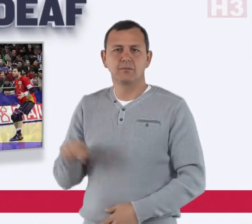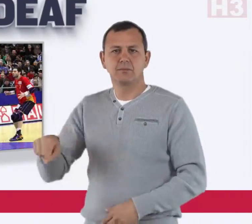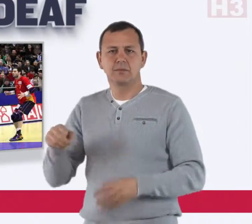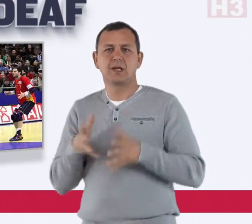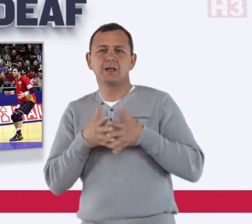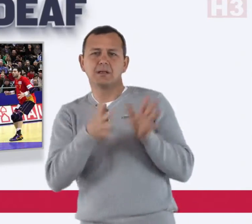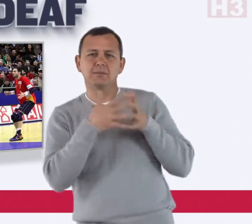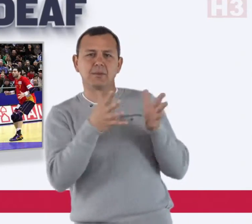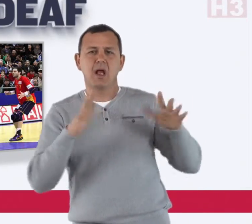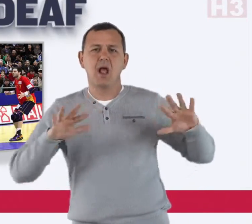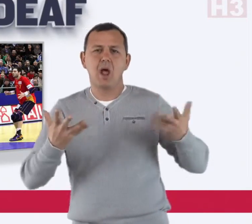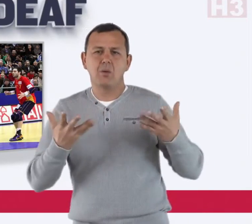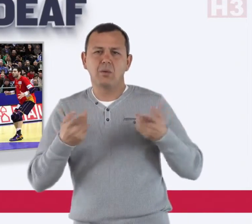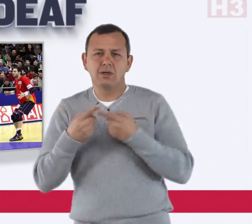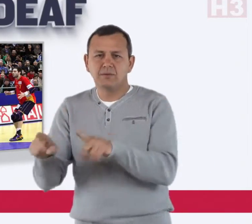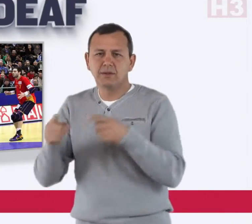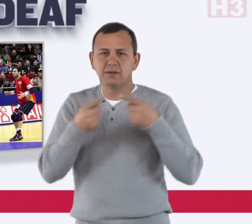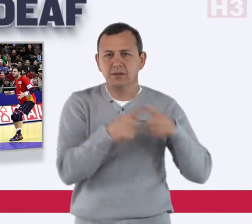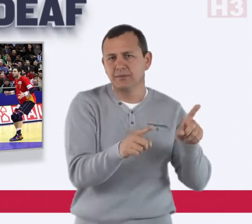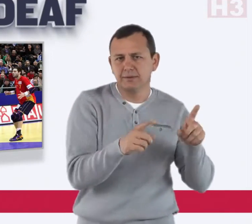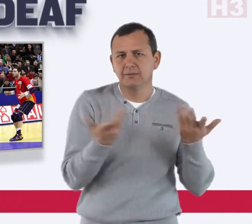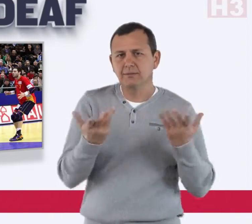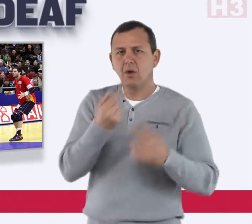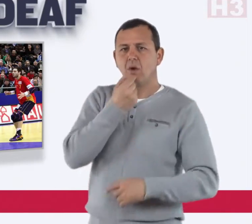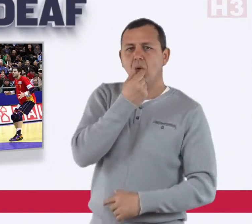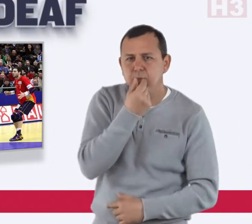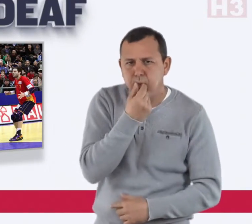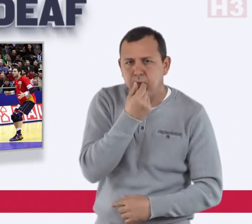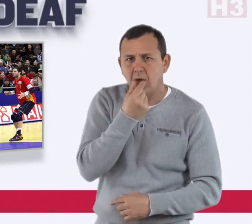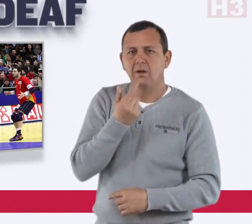He explains how different it is to referee